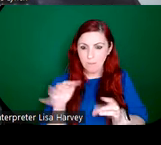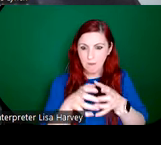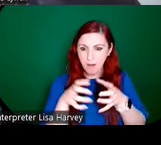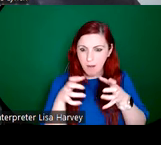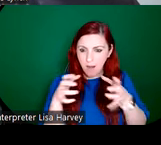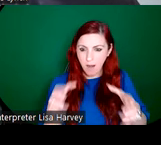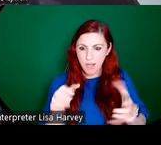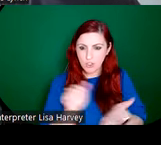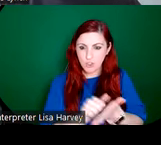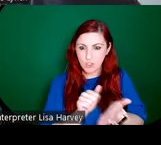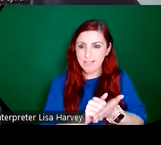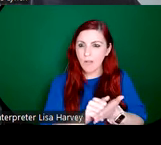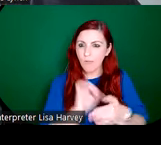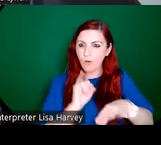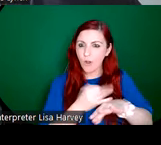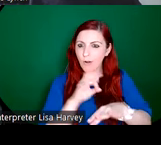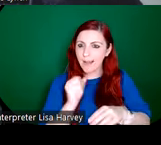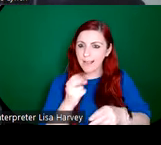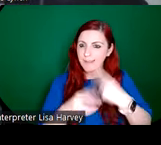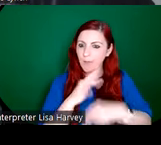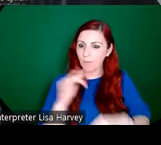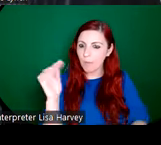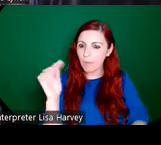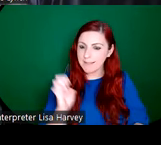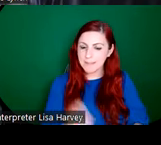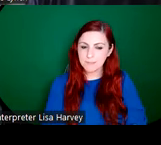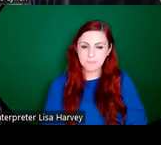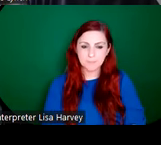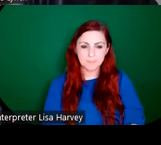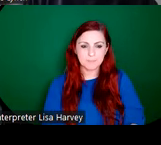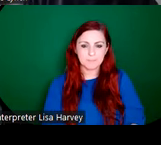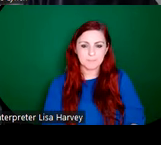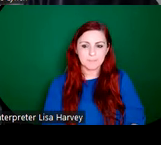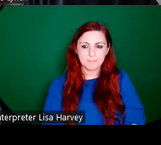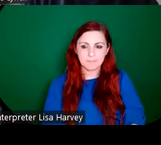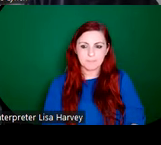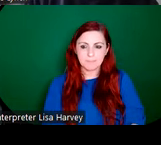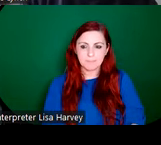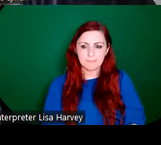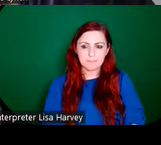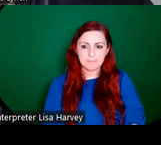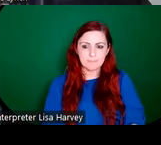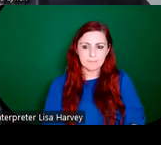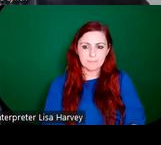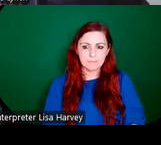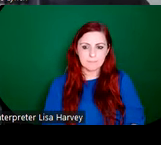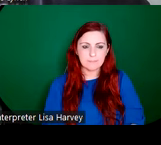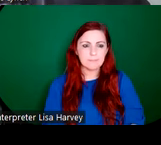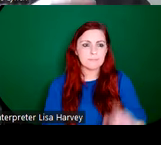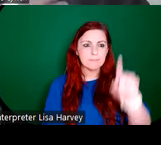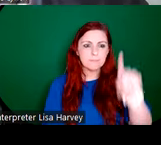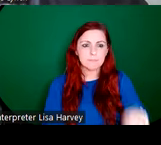imported in from England. So when we talk about An Túr Ghloine, the influence of